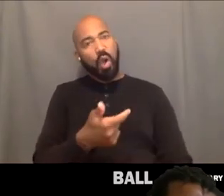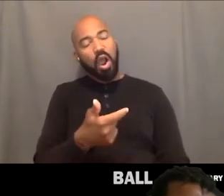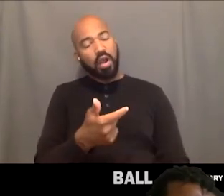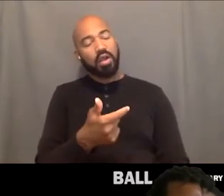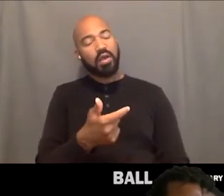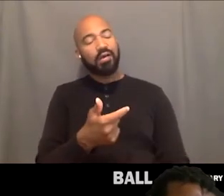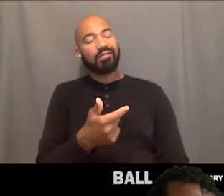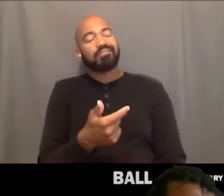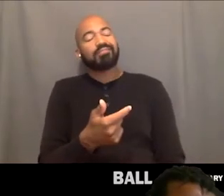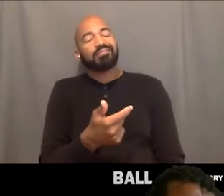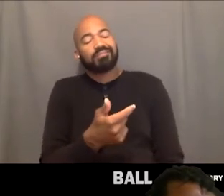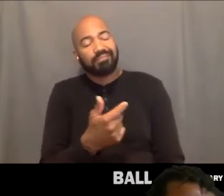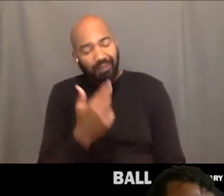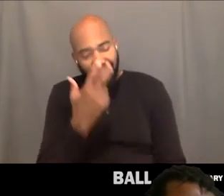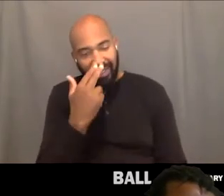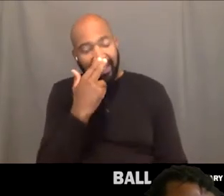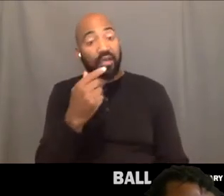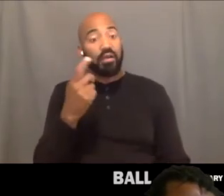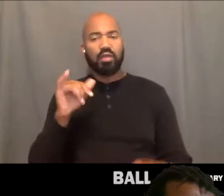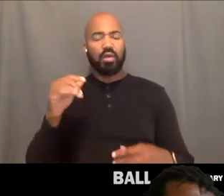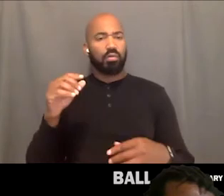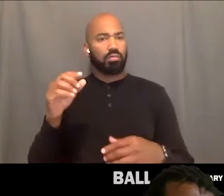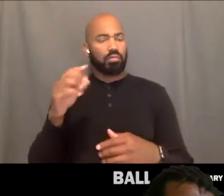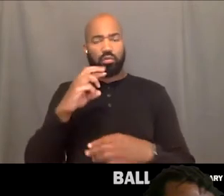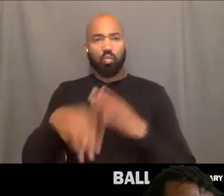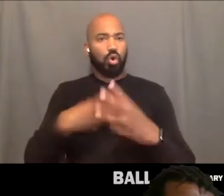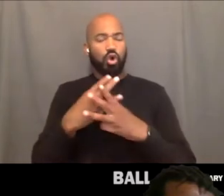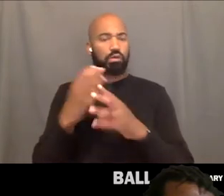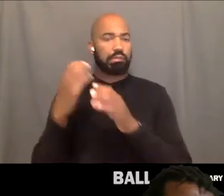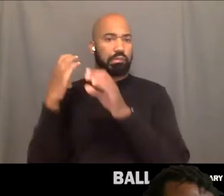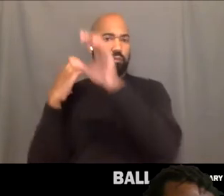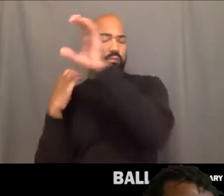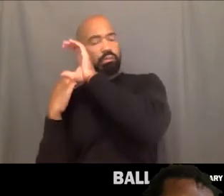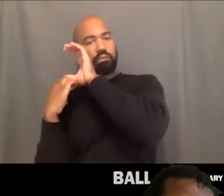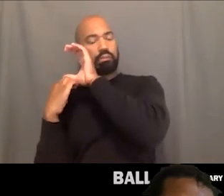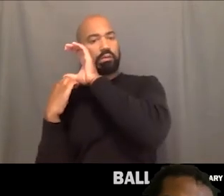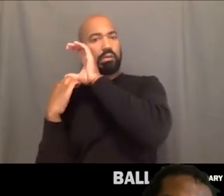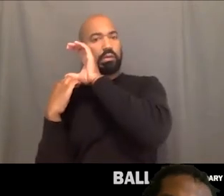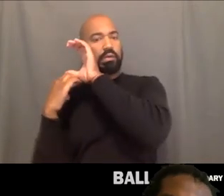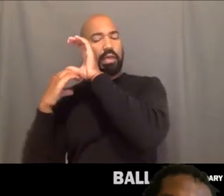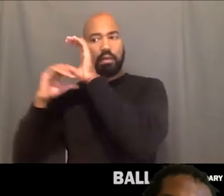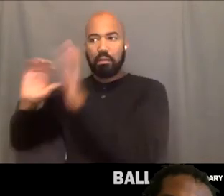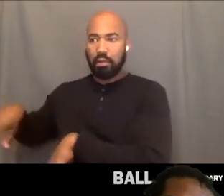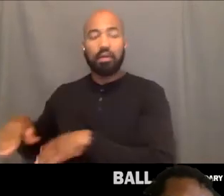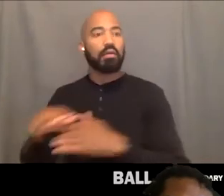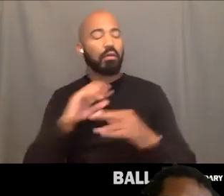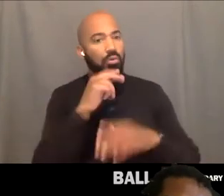And somehow those 60 second videos turn into 6 hours of videos and yeah.